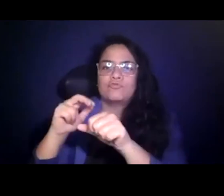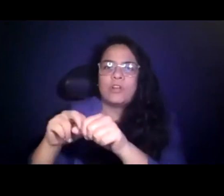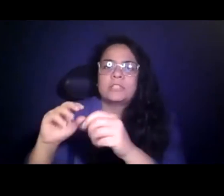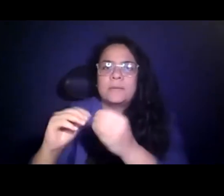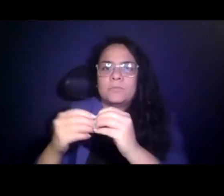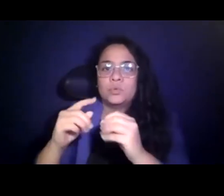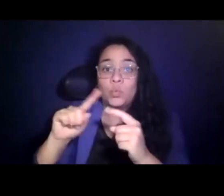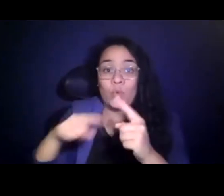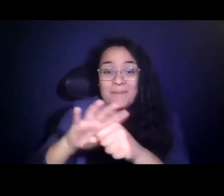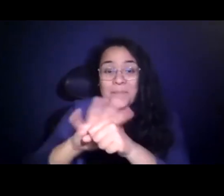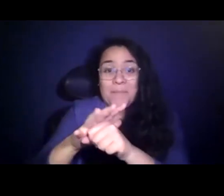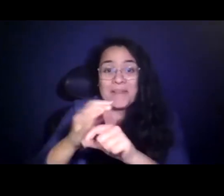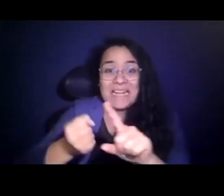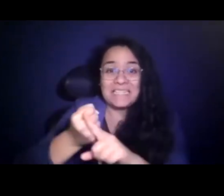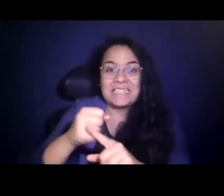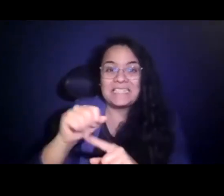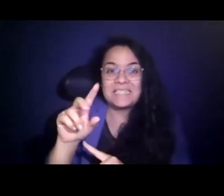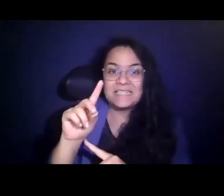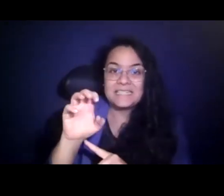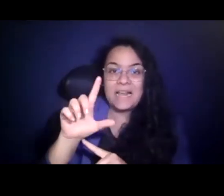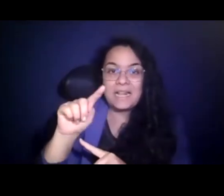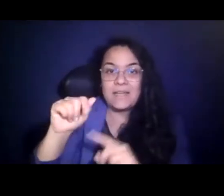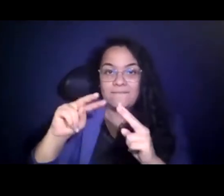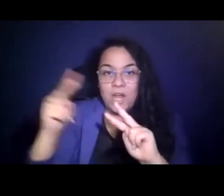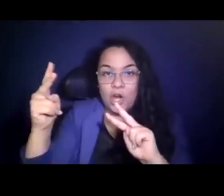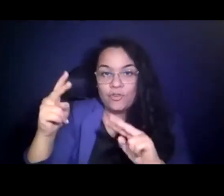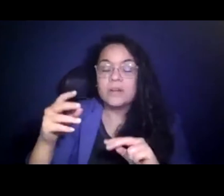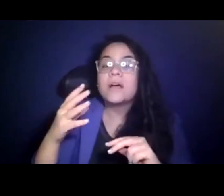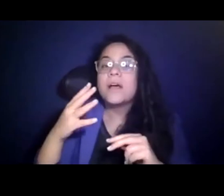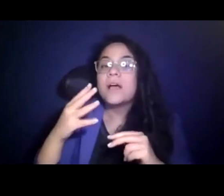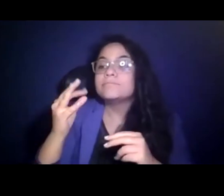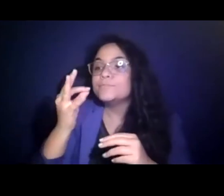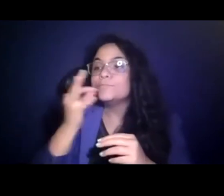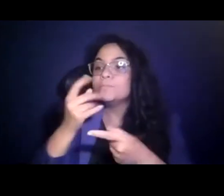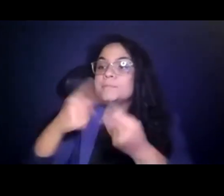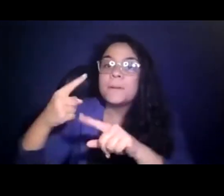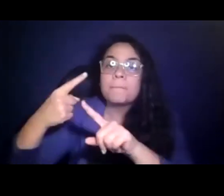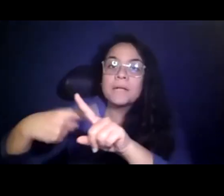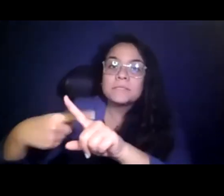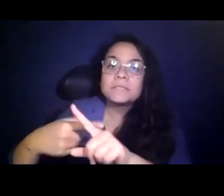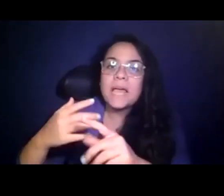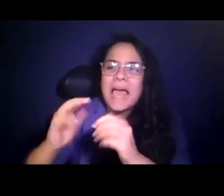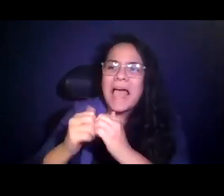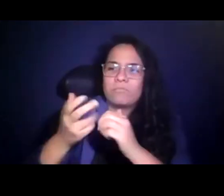hits the delta variant, but also as it recedes 15:19:27 hopefully in the coming months and let's start, west to east.